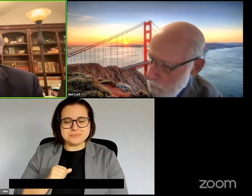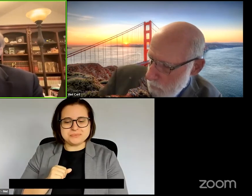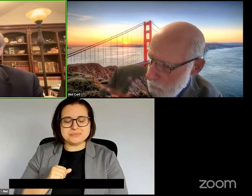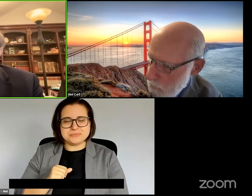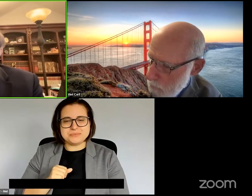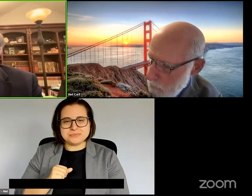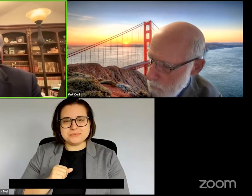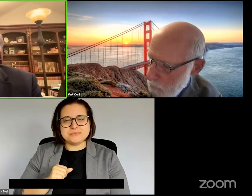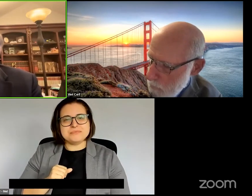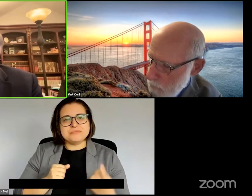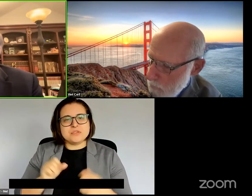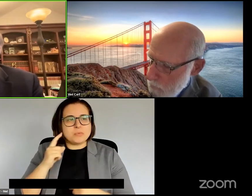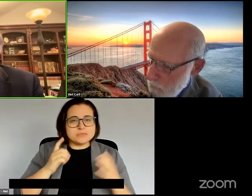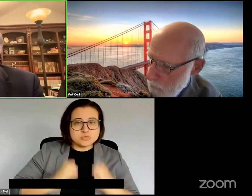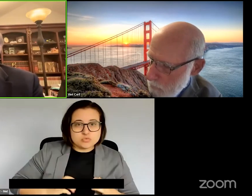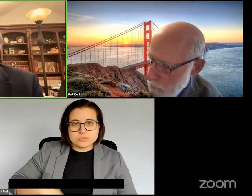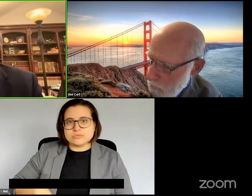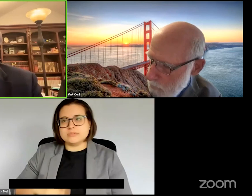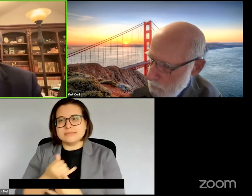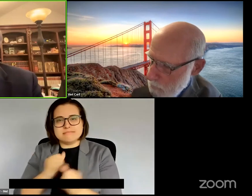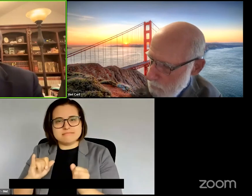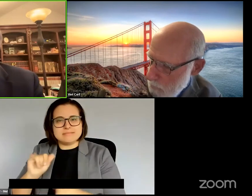and the independent AT developers and --and -- and parents and other